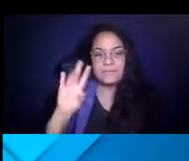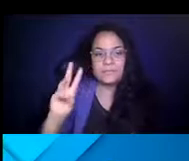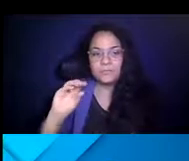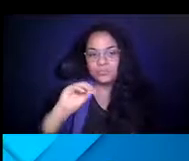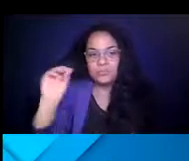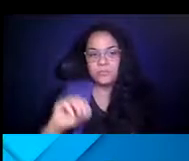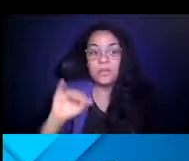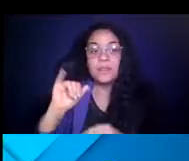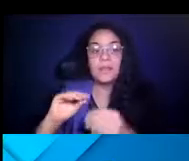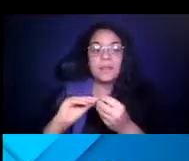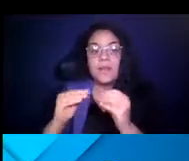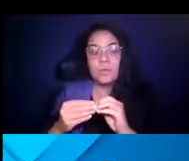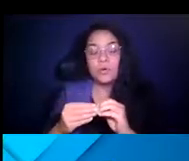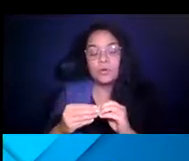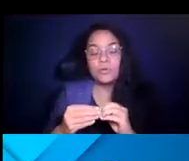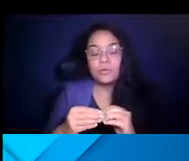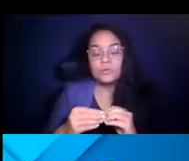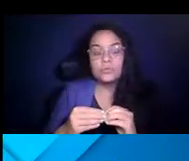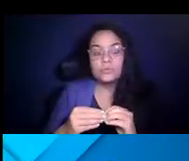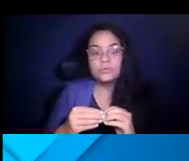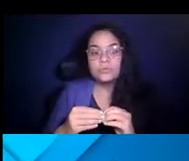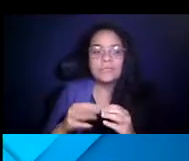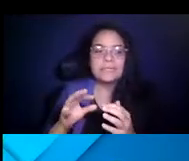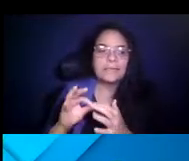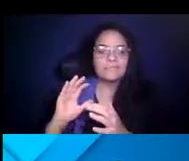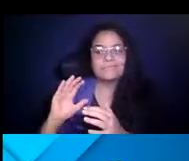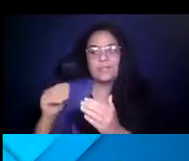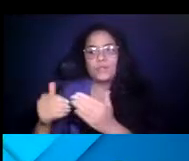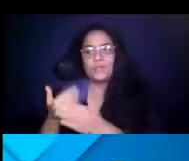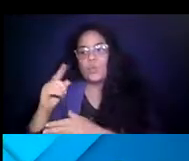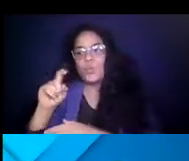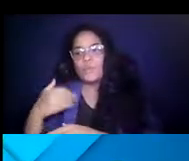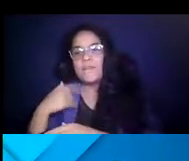14:51:49 numbers, aside from the new question we had about COVID are very comparable to